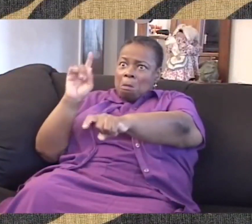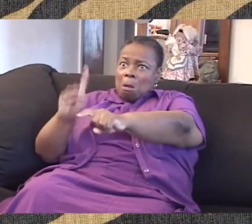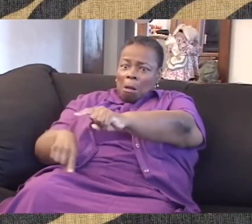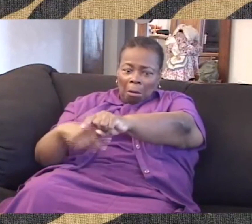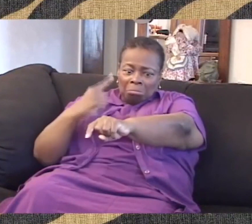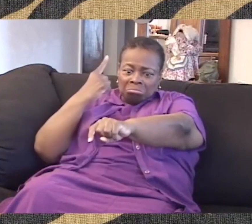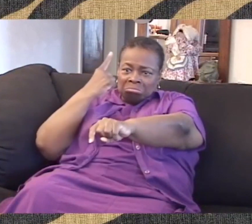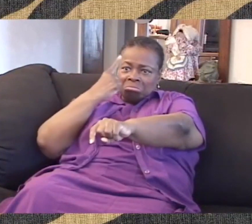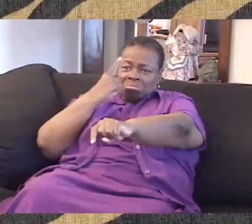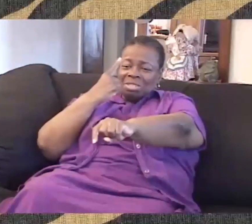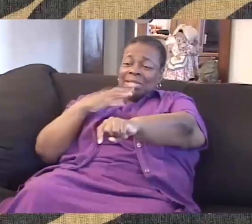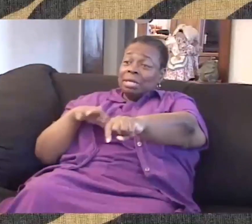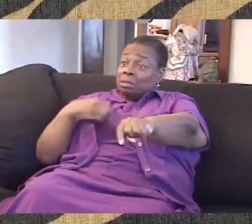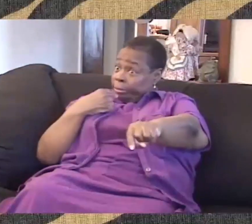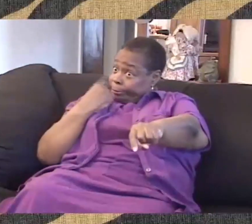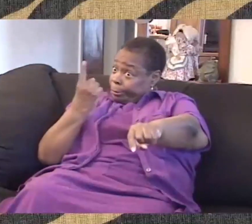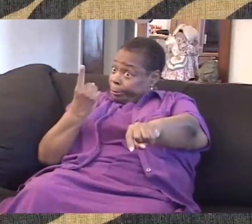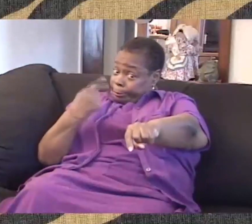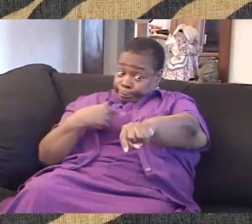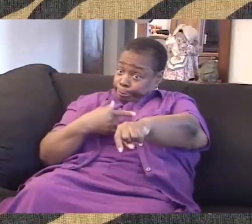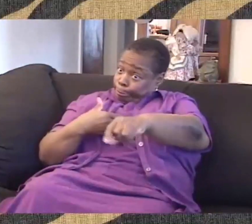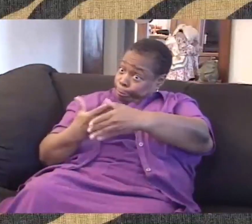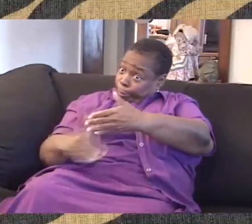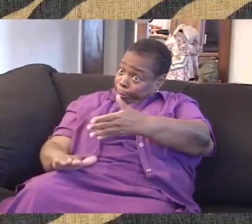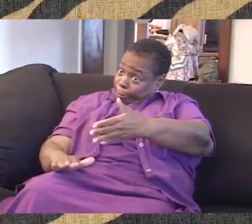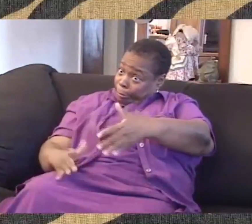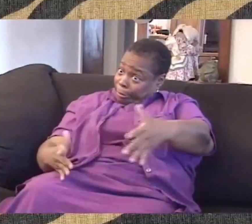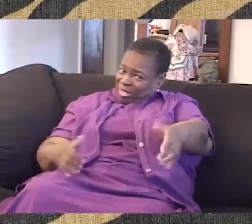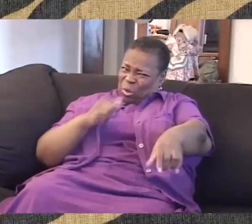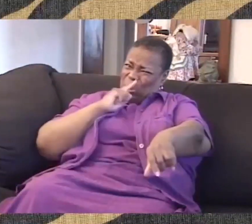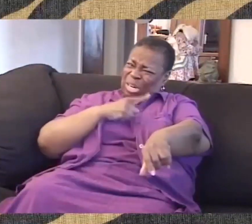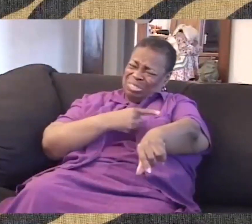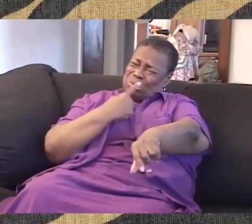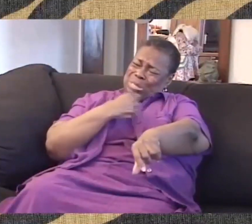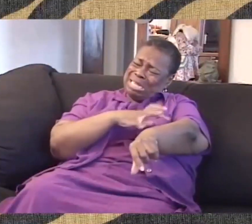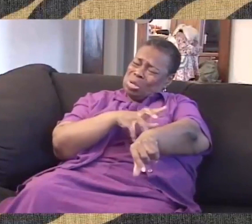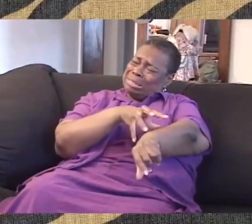And they said, we can't take this off. And I said, I told you. This is how I was born.